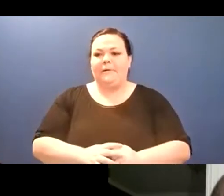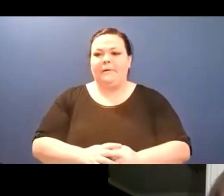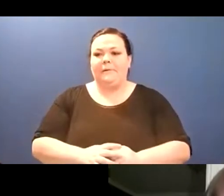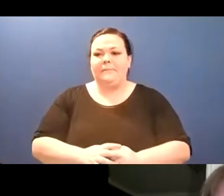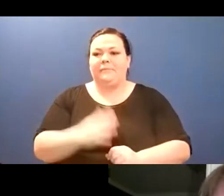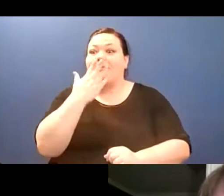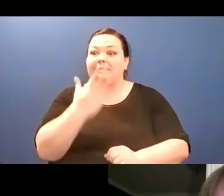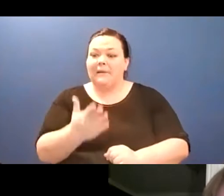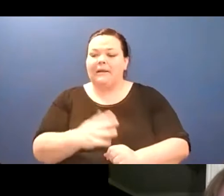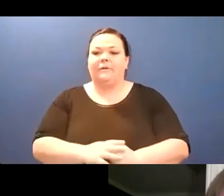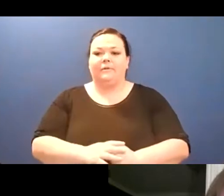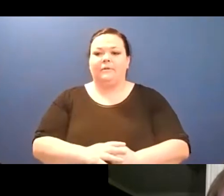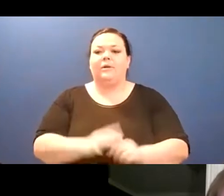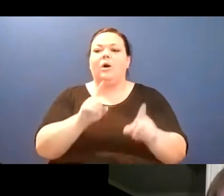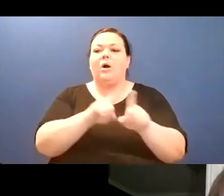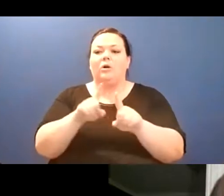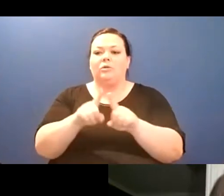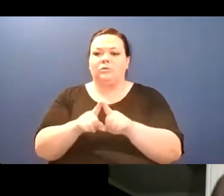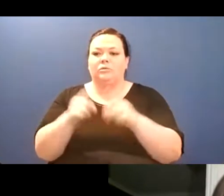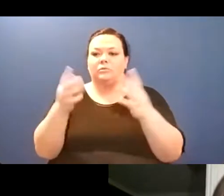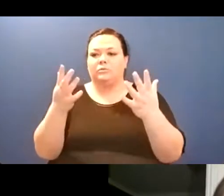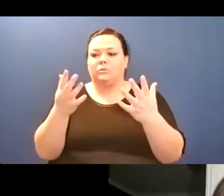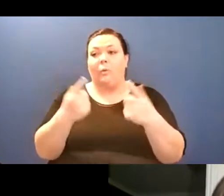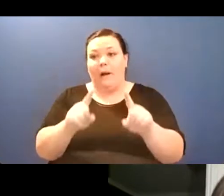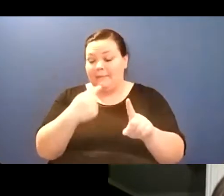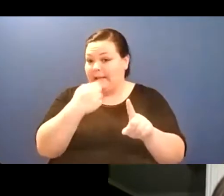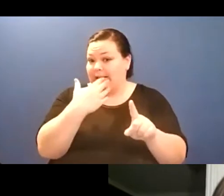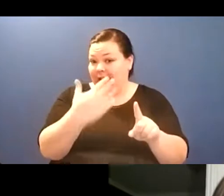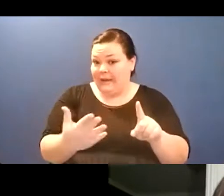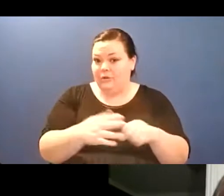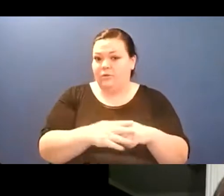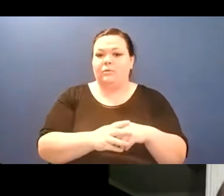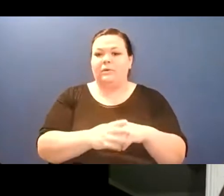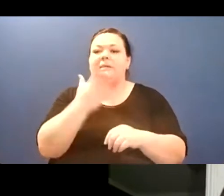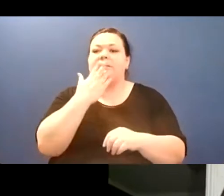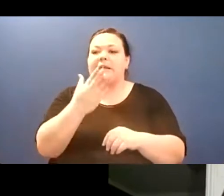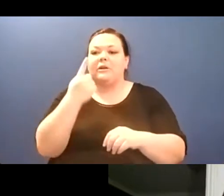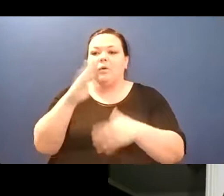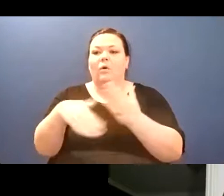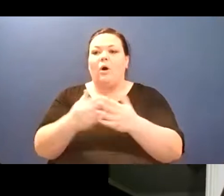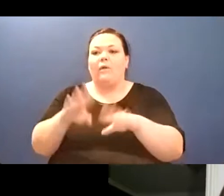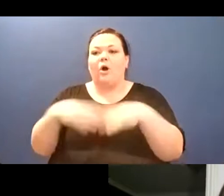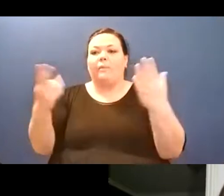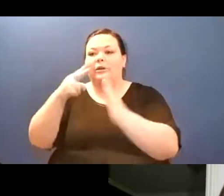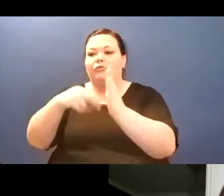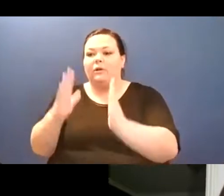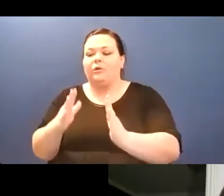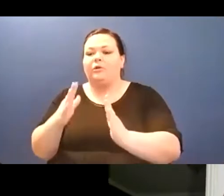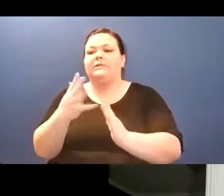from Albion and an essay titled The End, Ugly Duckling Press which is, uh, out now, also, um,